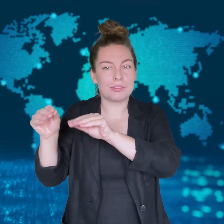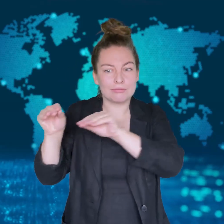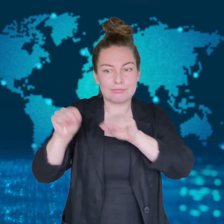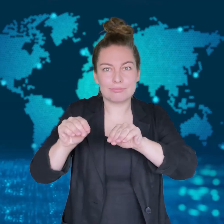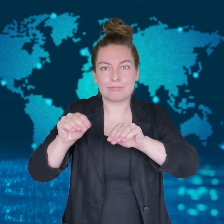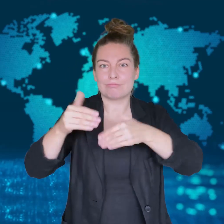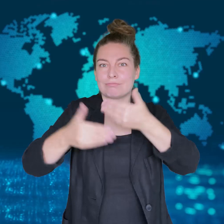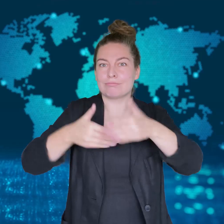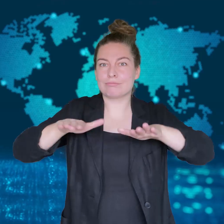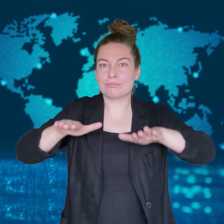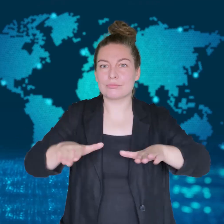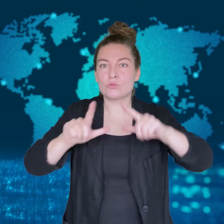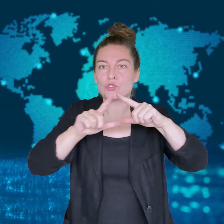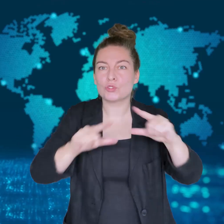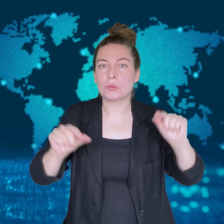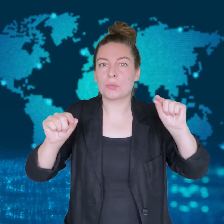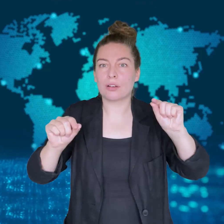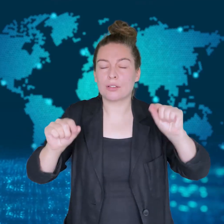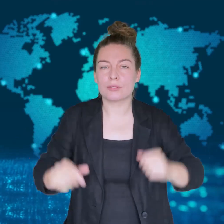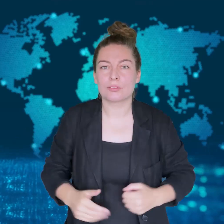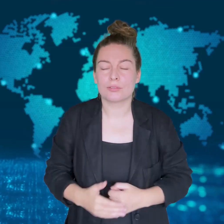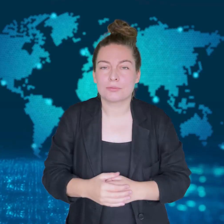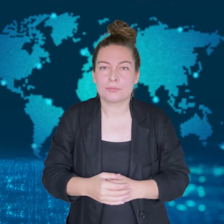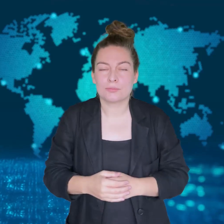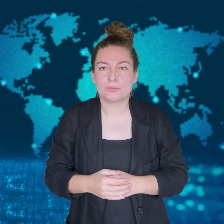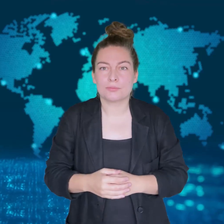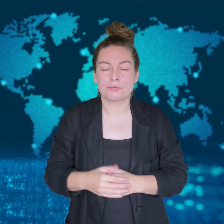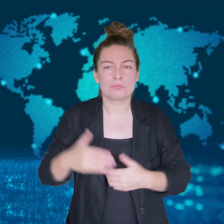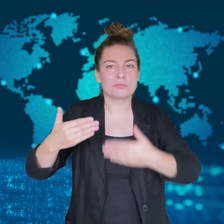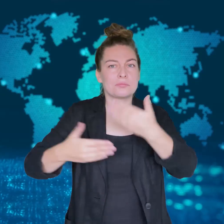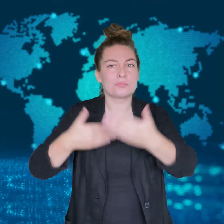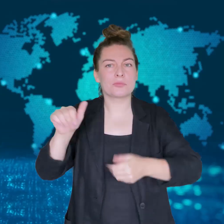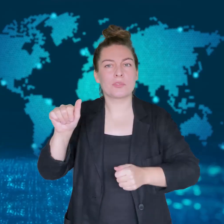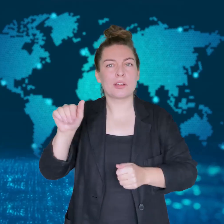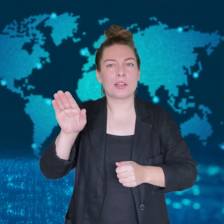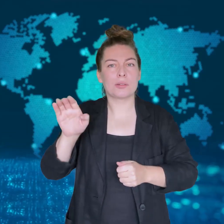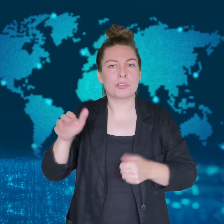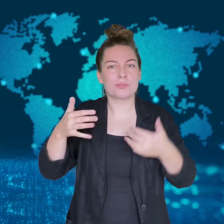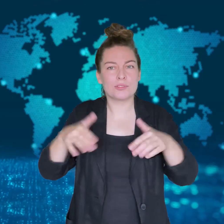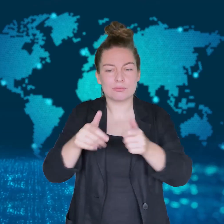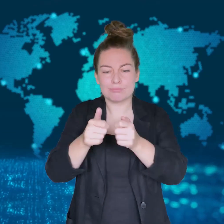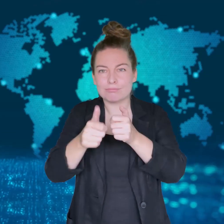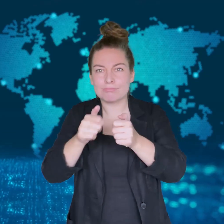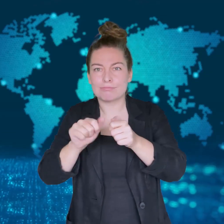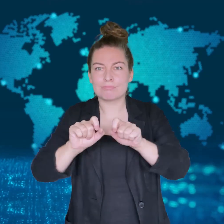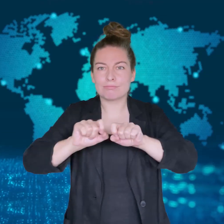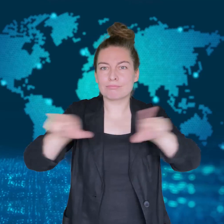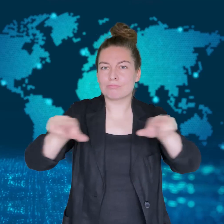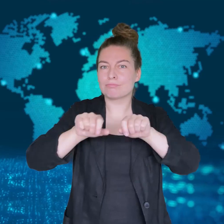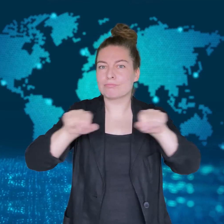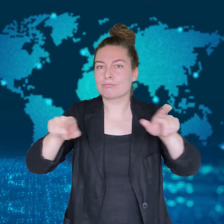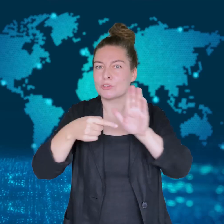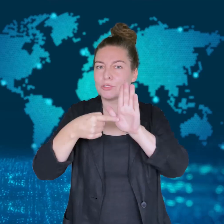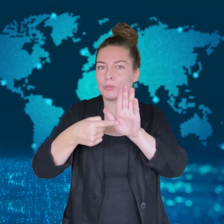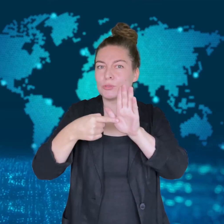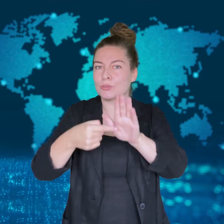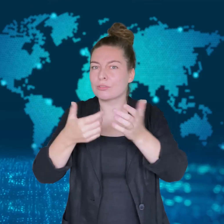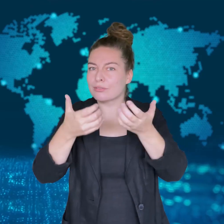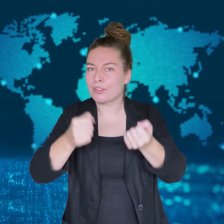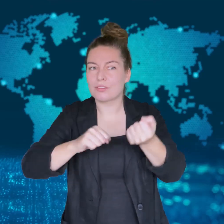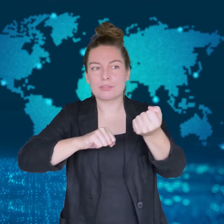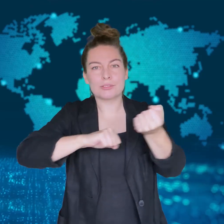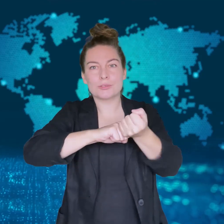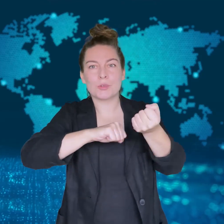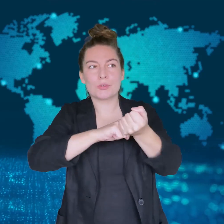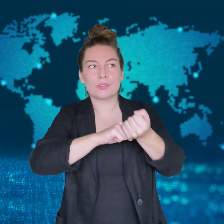a presence in Japan. Abe had later sent messages supporting events of the church.